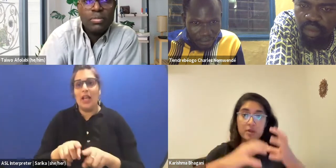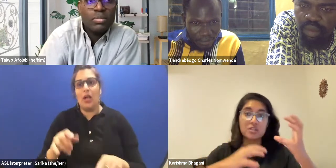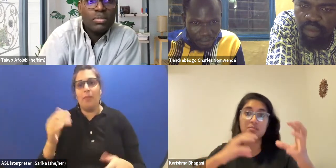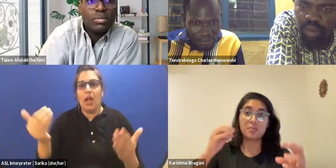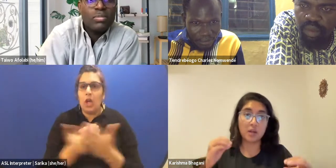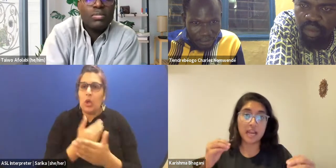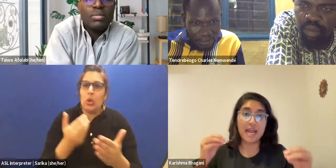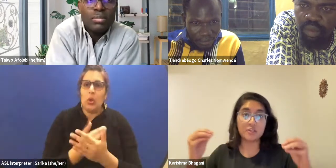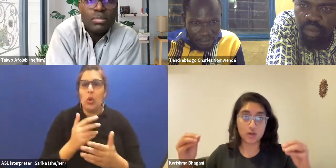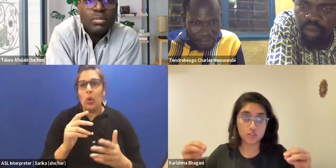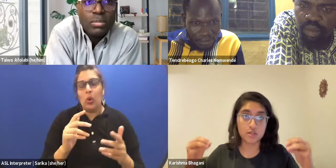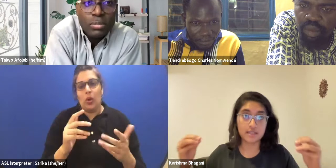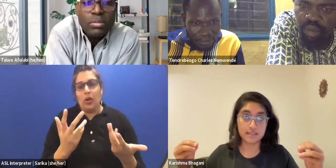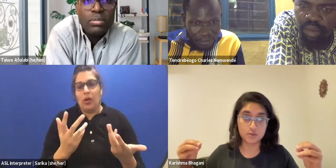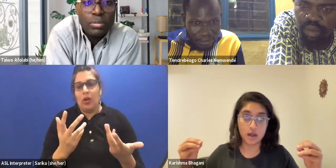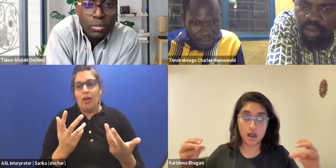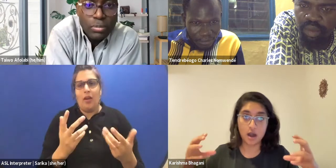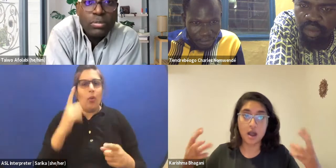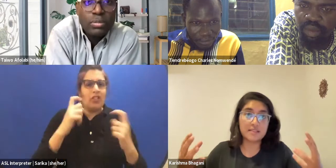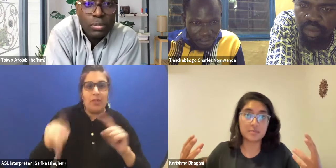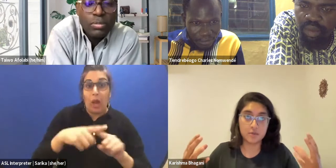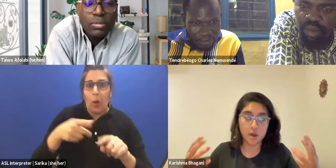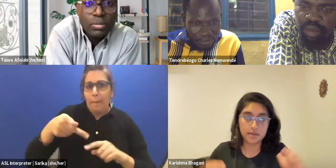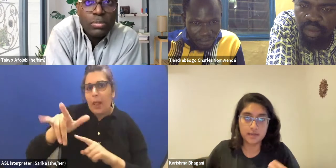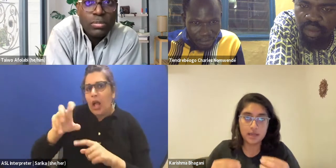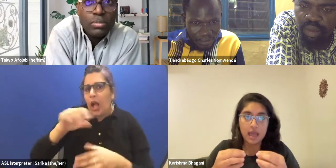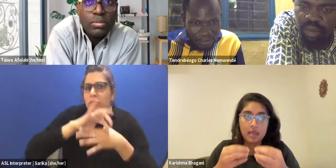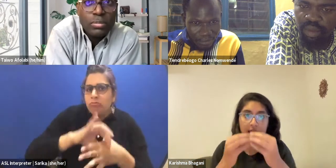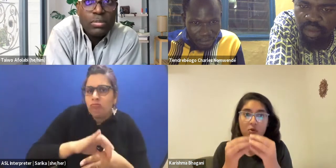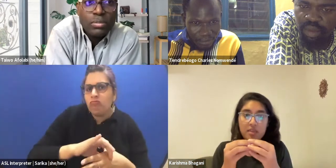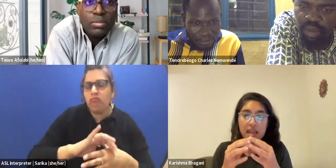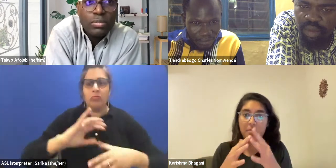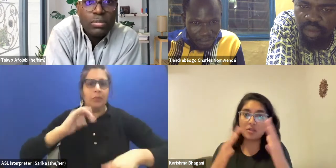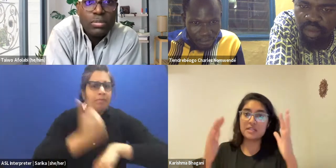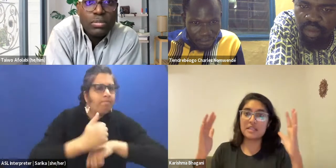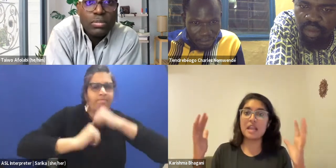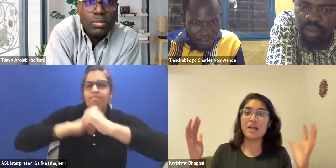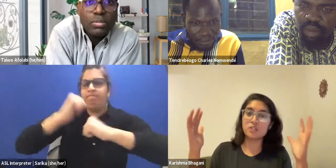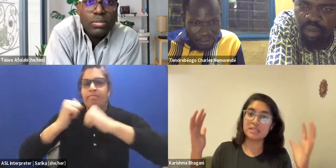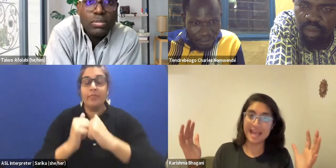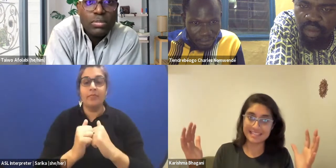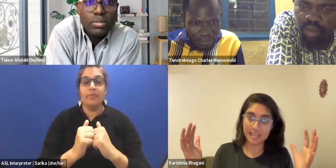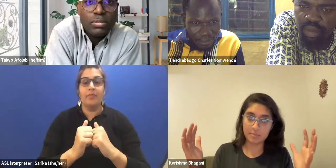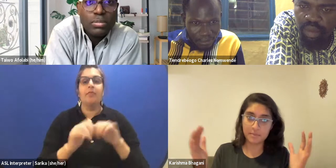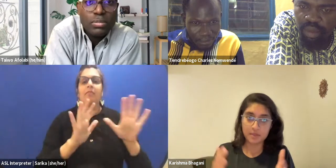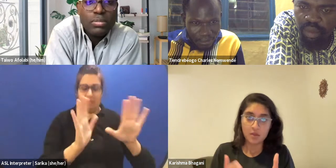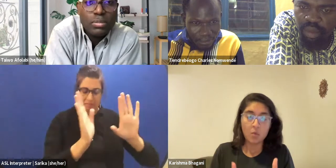Questions about plot line, structure, et cetera are answered by the dramaturge. Now, thinking about it in the larger landscape,